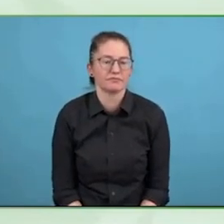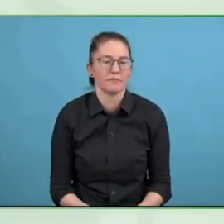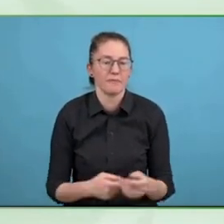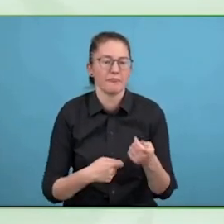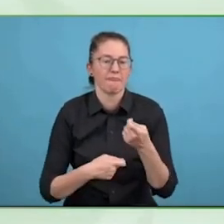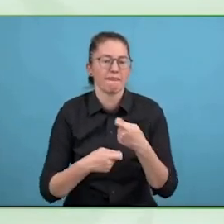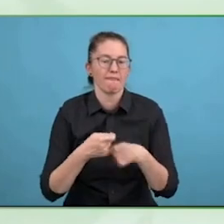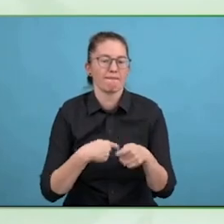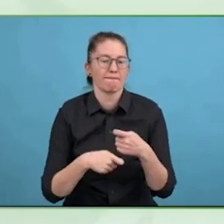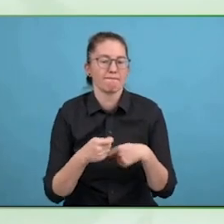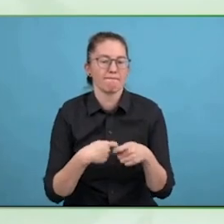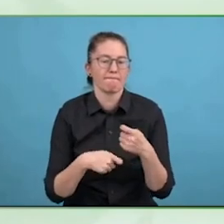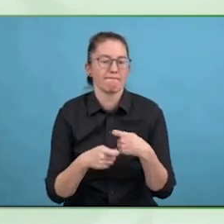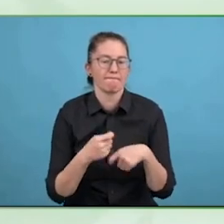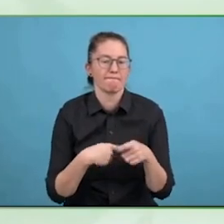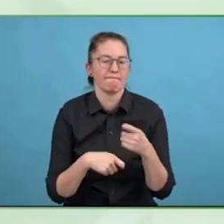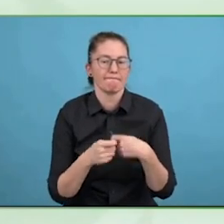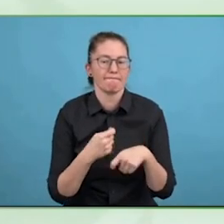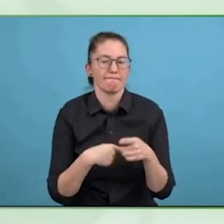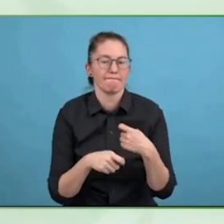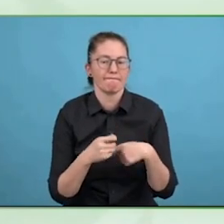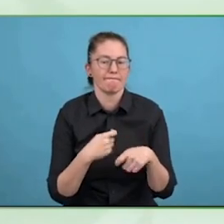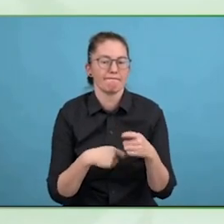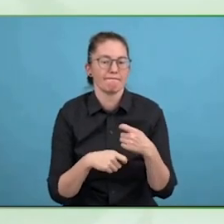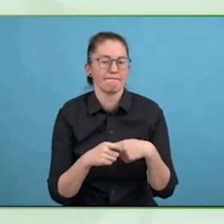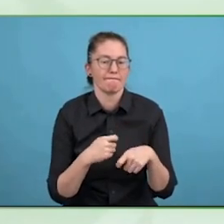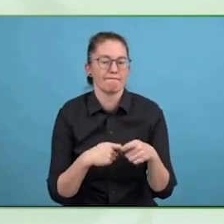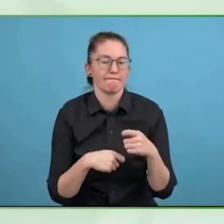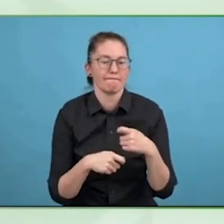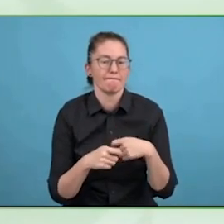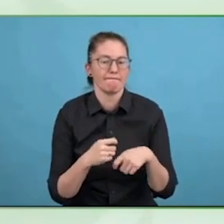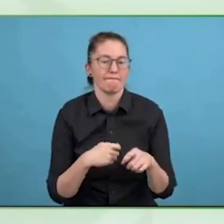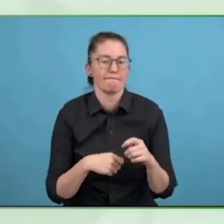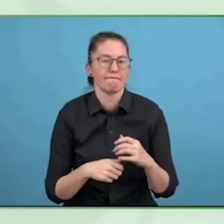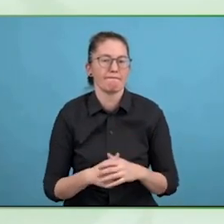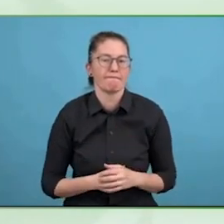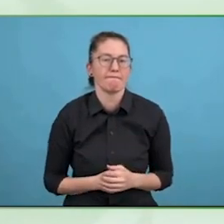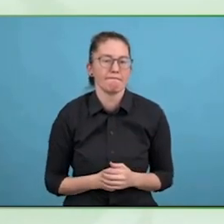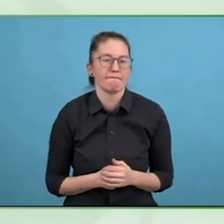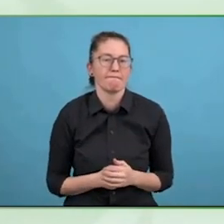their path to maturity through using technologies that work for people with disabilities as well.